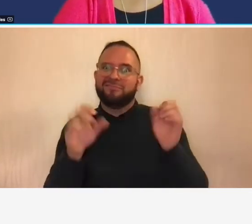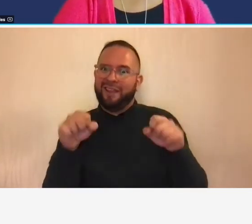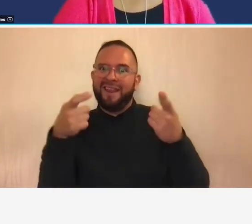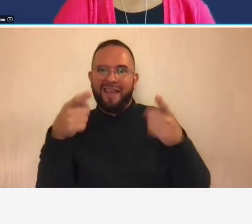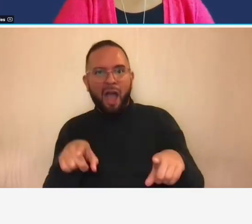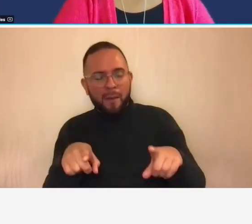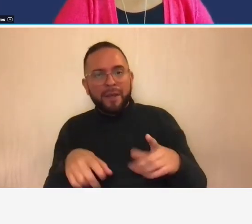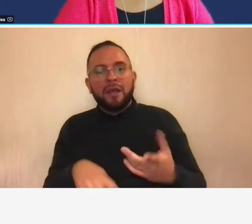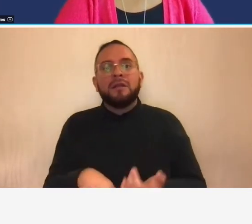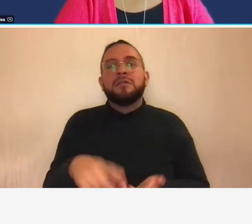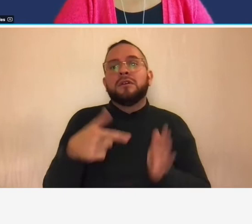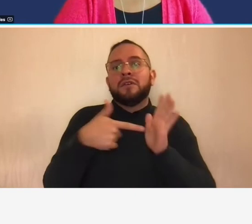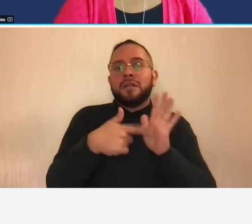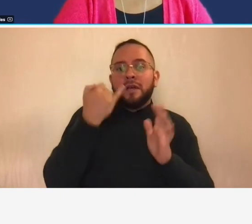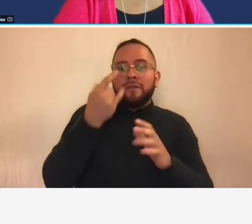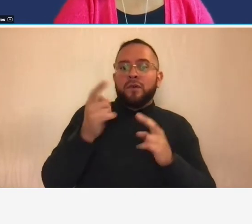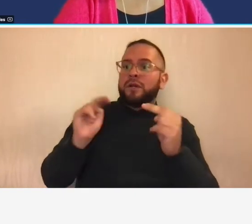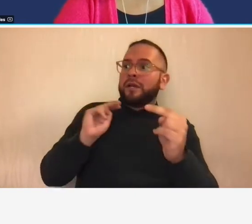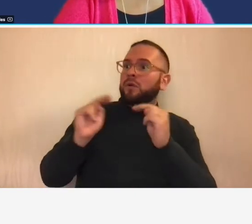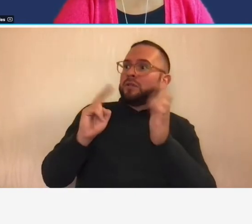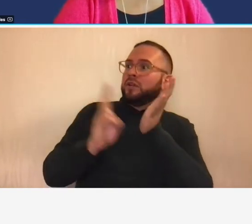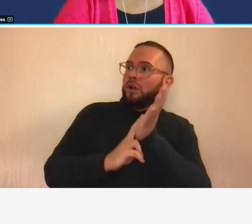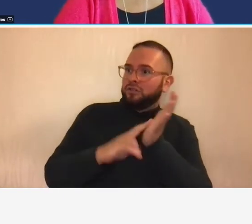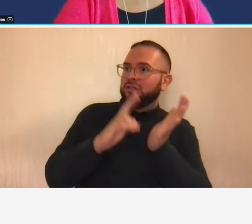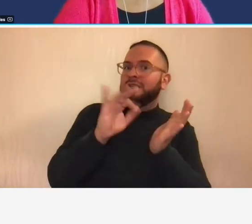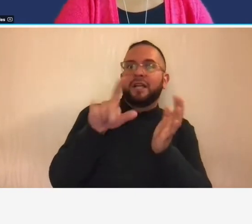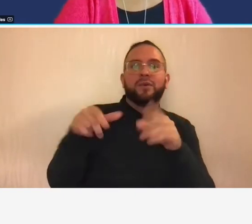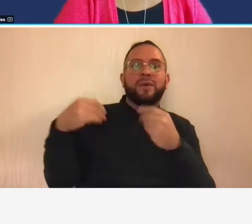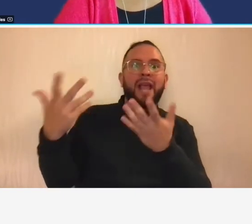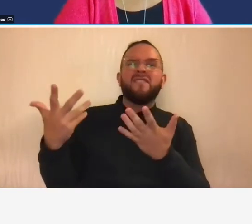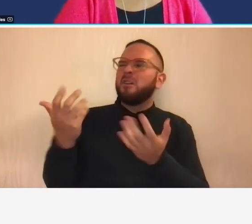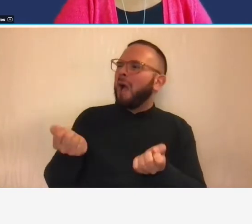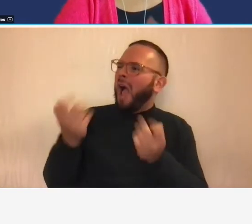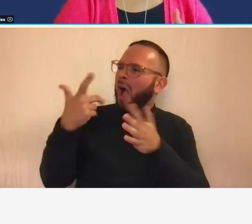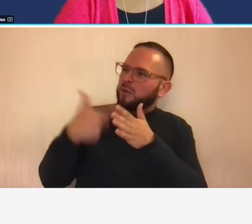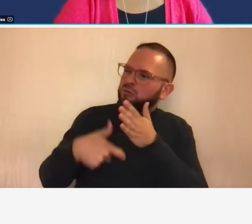negotiated a contract and you have provided an overhead rate that that included unallowable